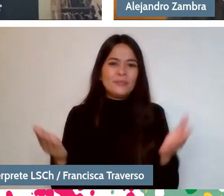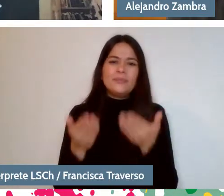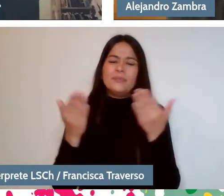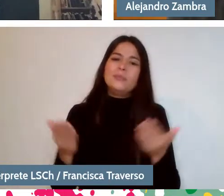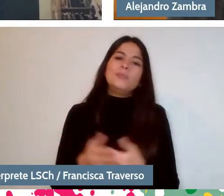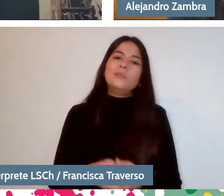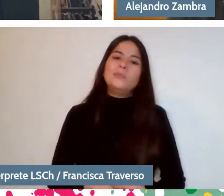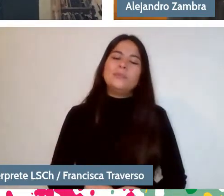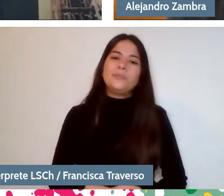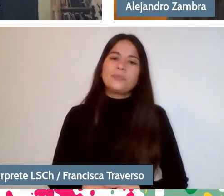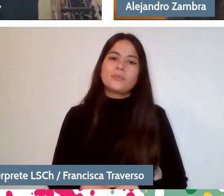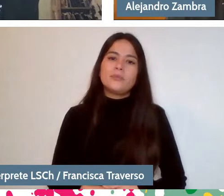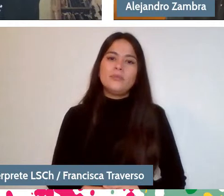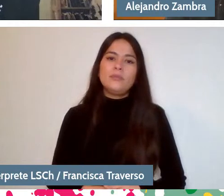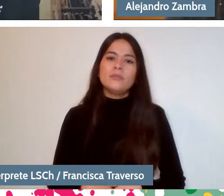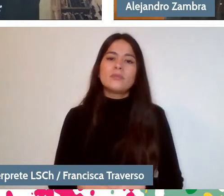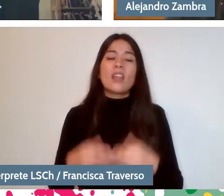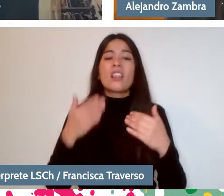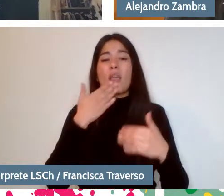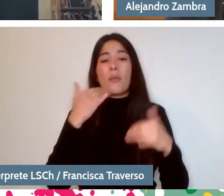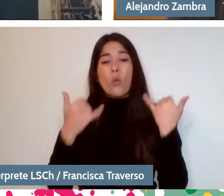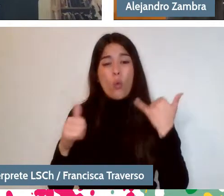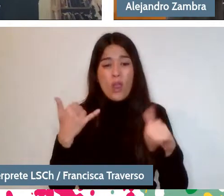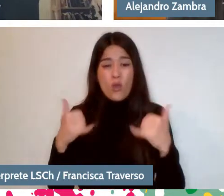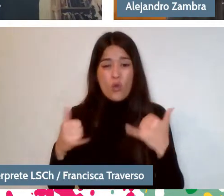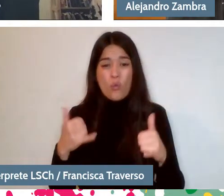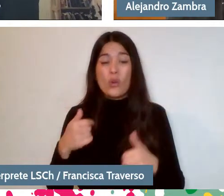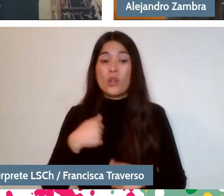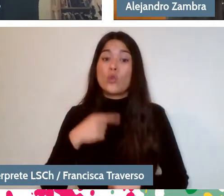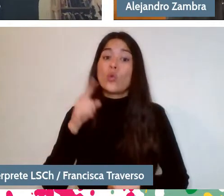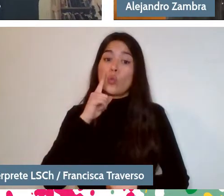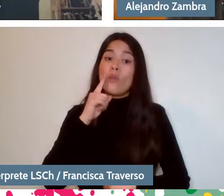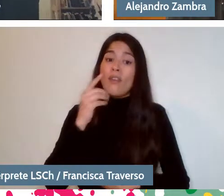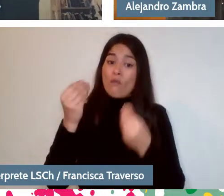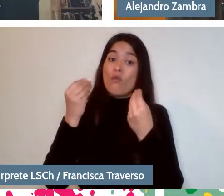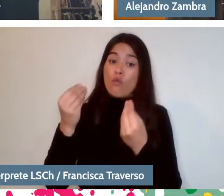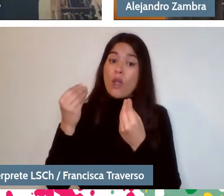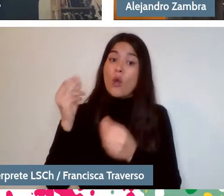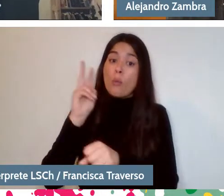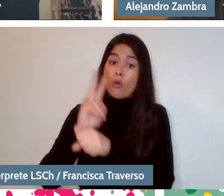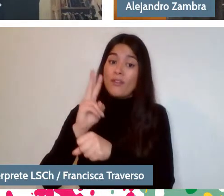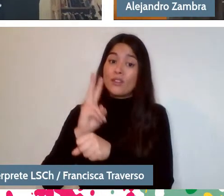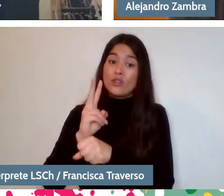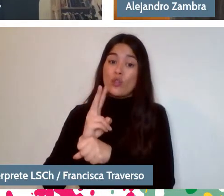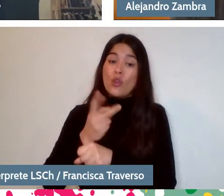Which is also a game because I had very good Spanish teachers, two or three, well, I think that all of us